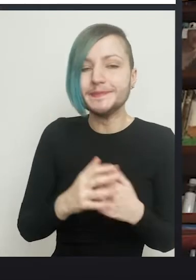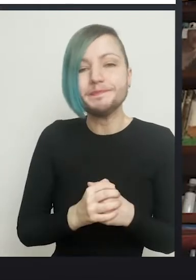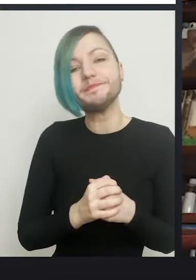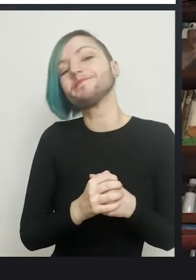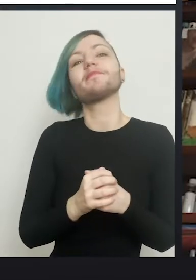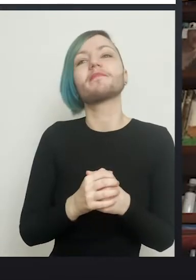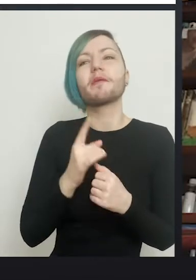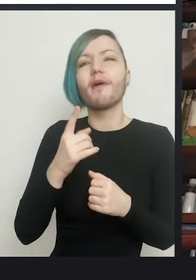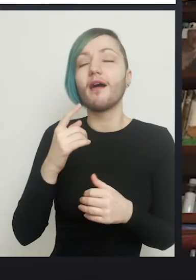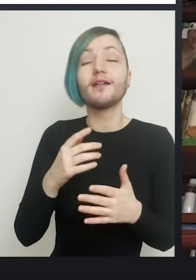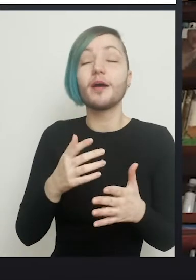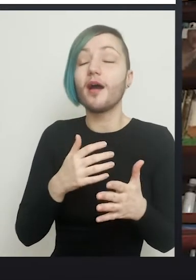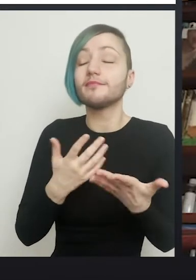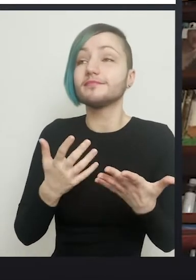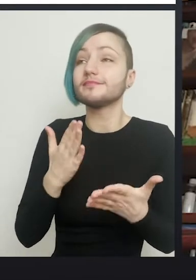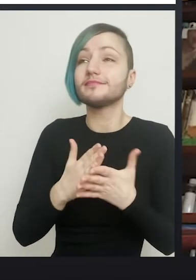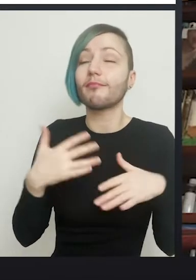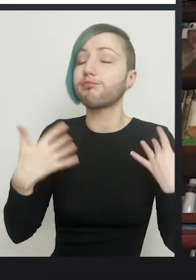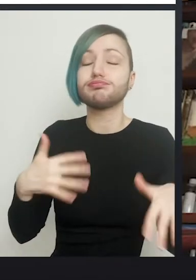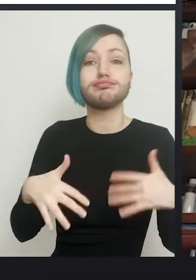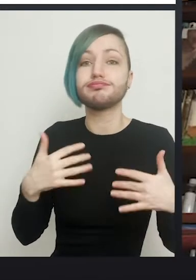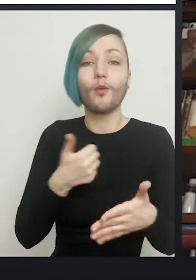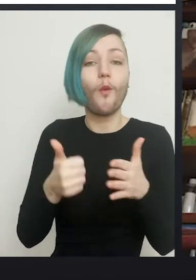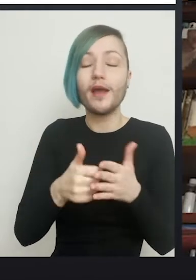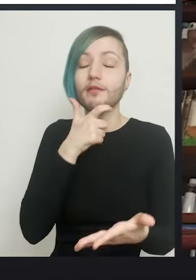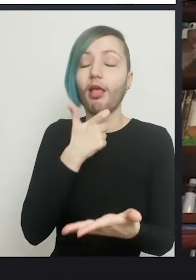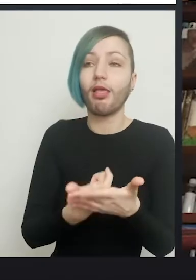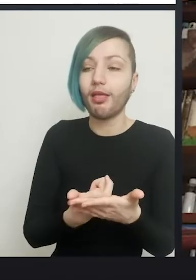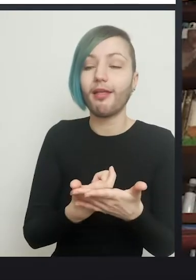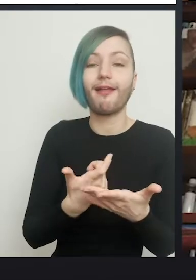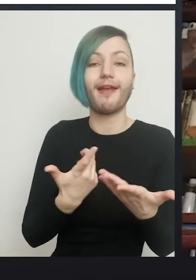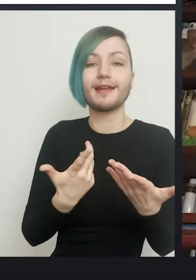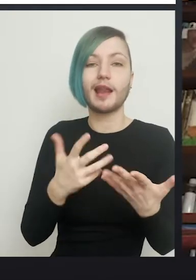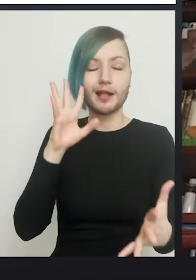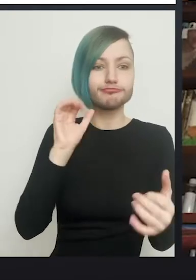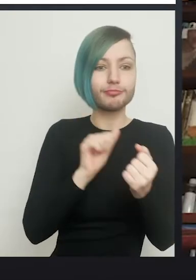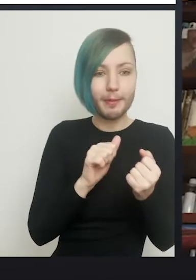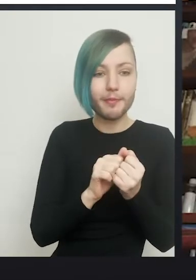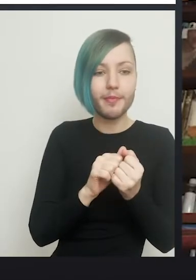And I still find it extraordinary how you've got a memory of going to sleep,